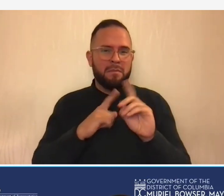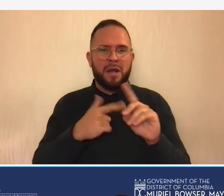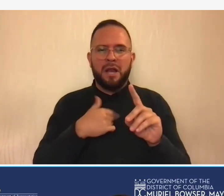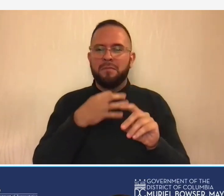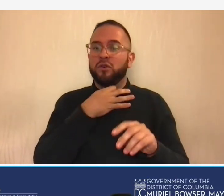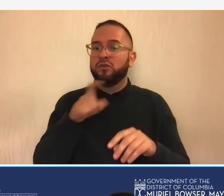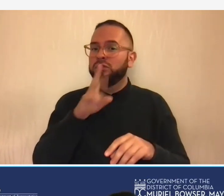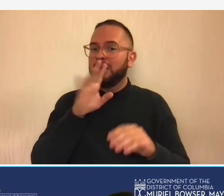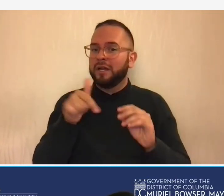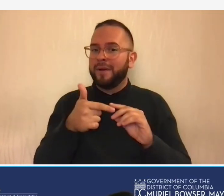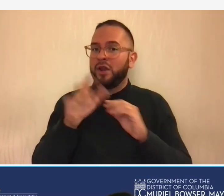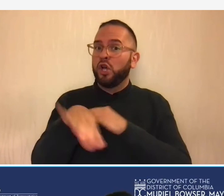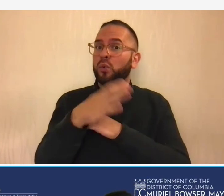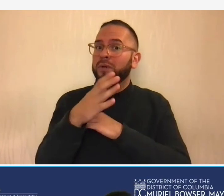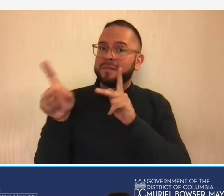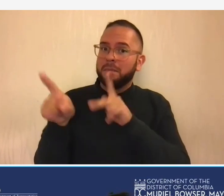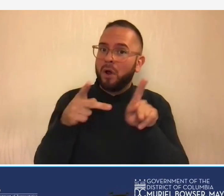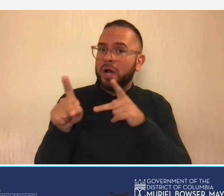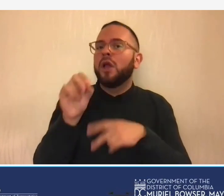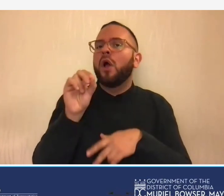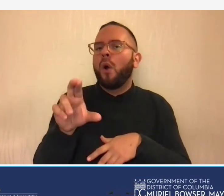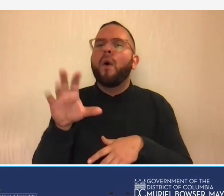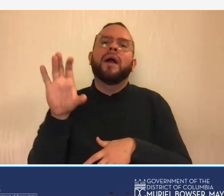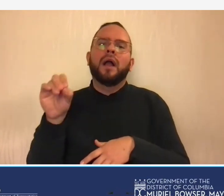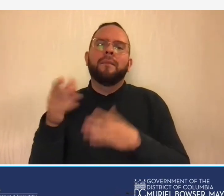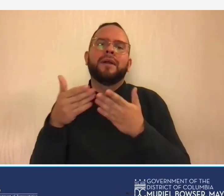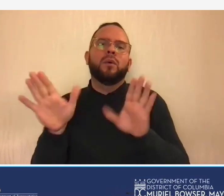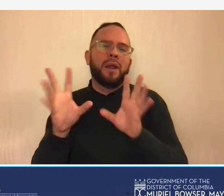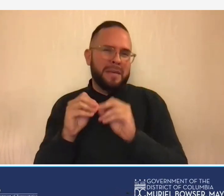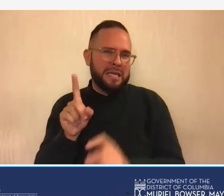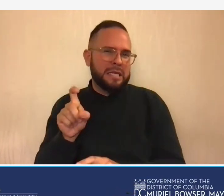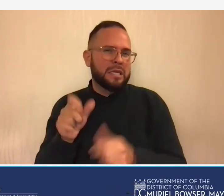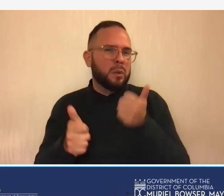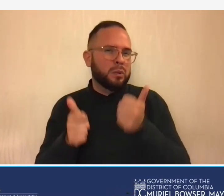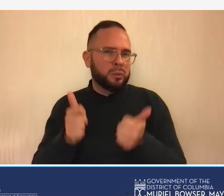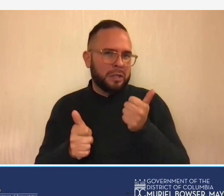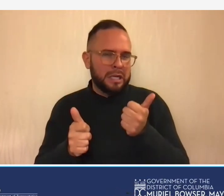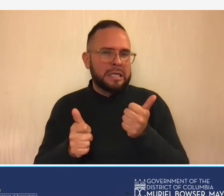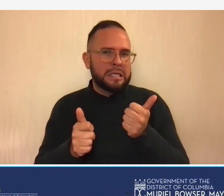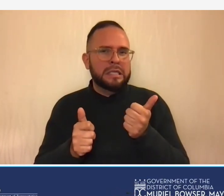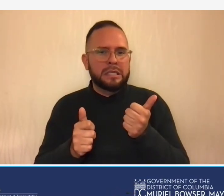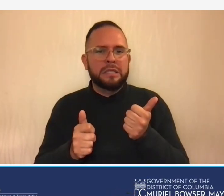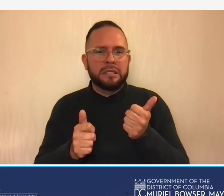talking about a christmas party you know so i don't want to um so meals for a company in